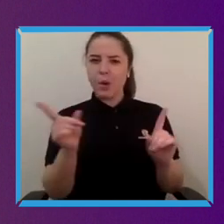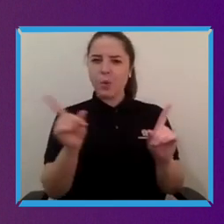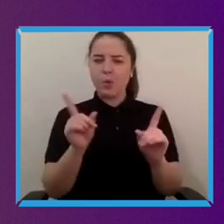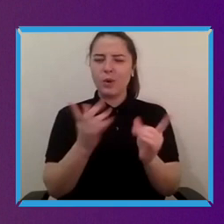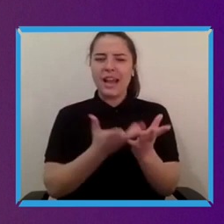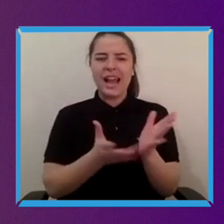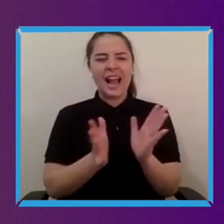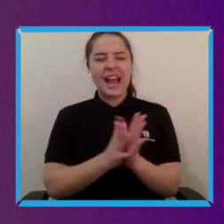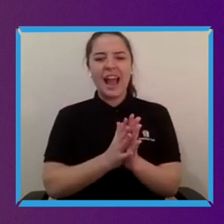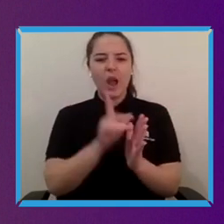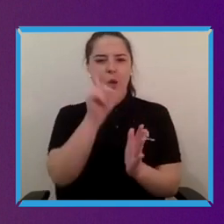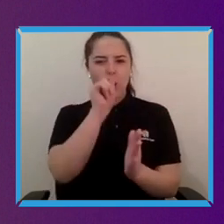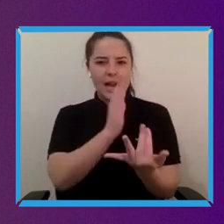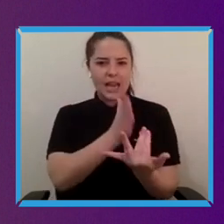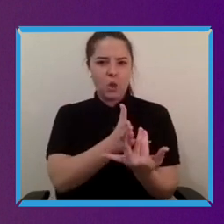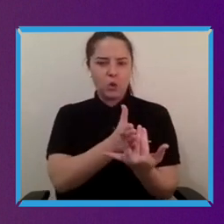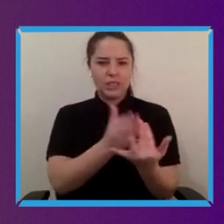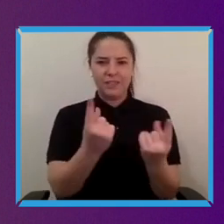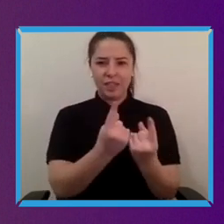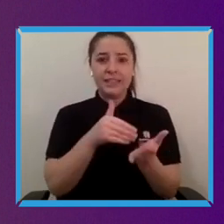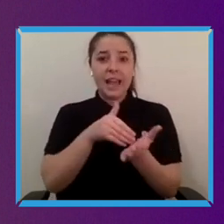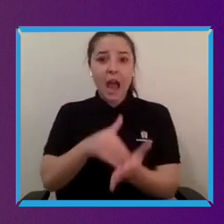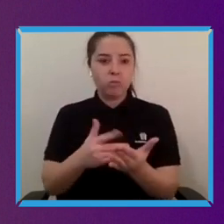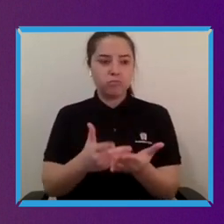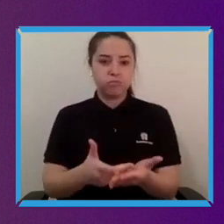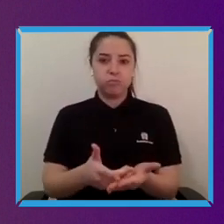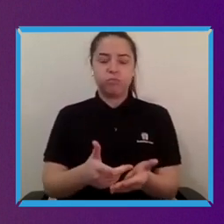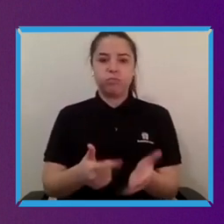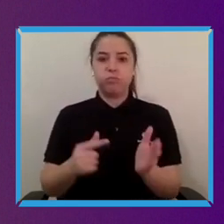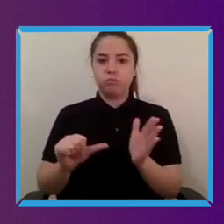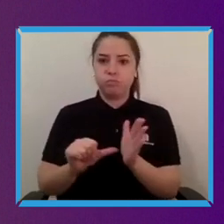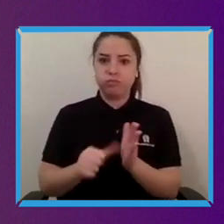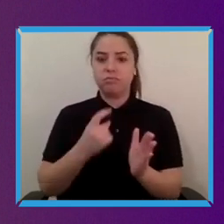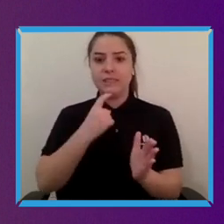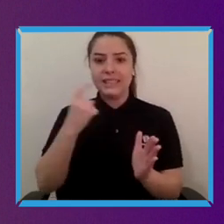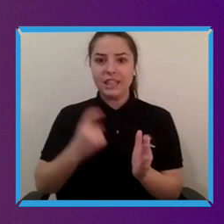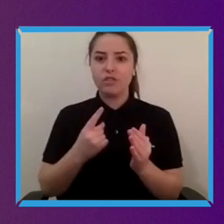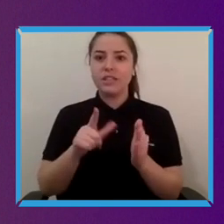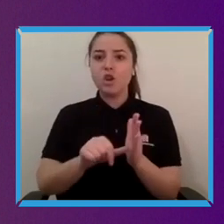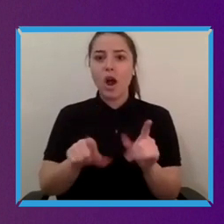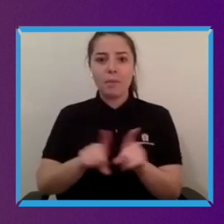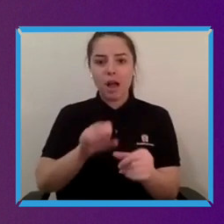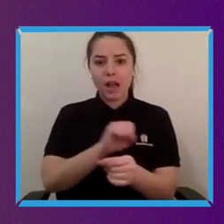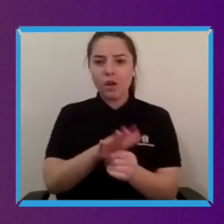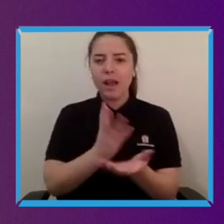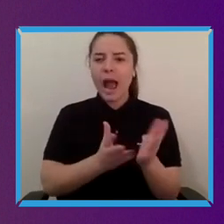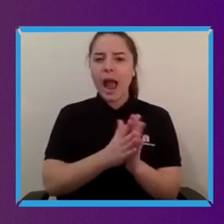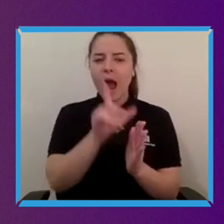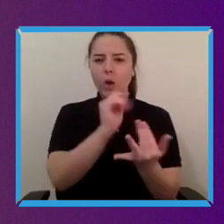problems like COVID-19. Yeah Pete that's a really good question so I think what we've found with COVID-19